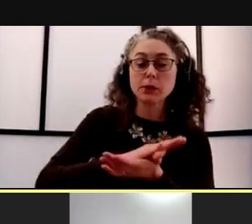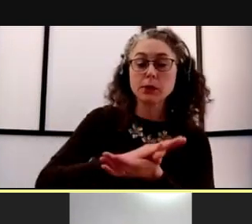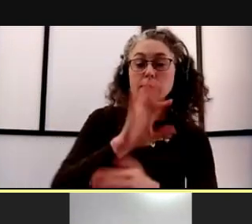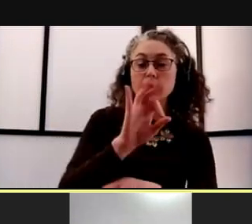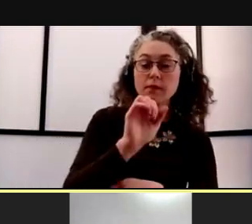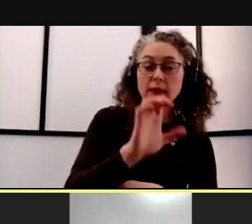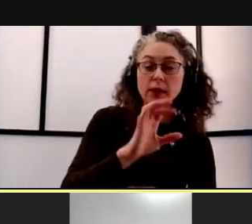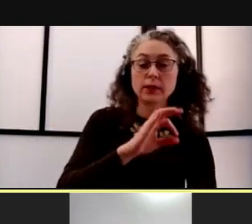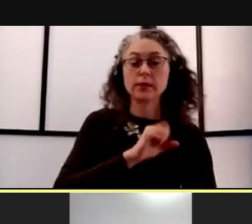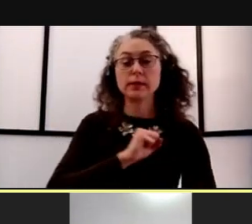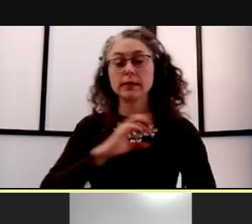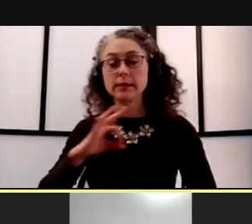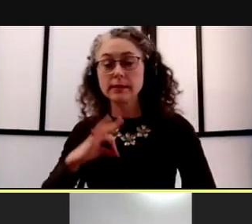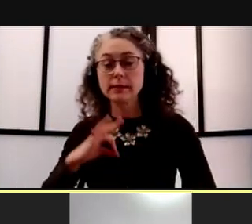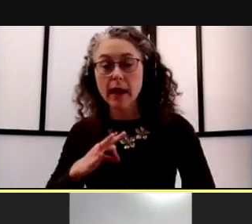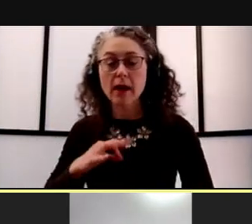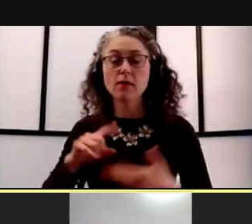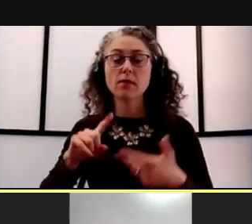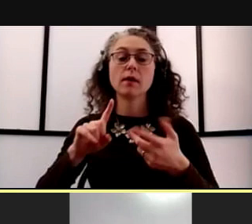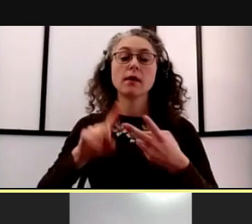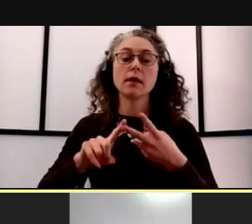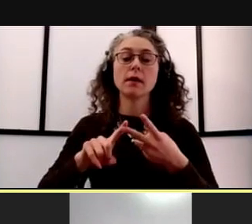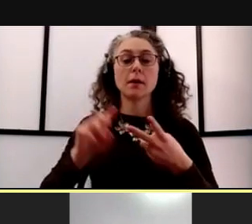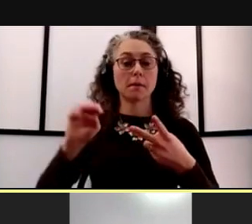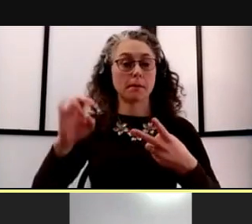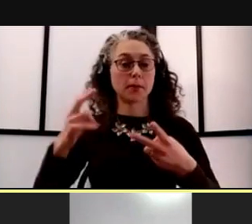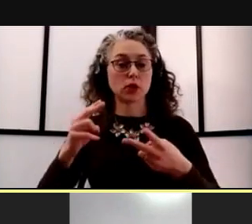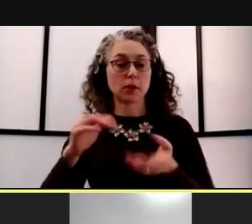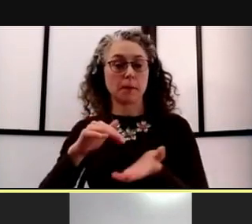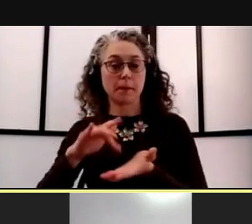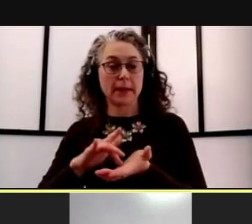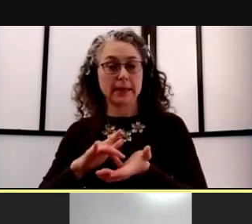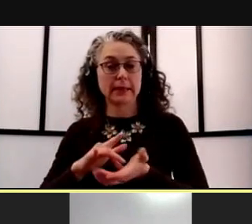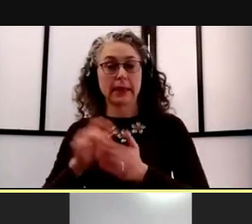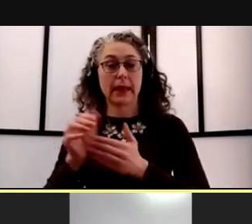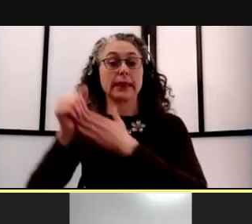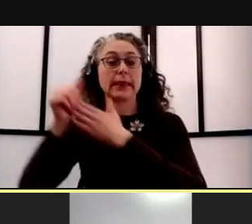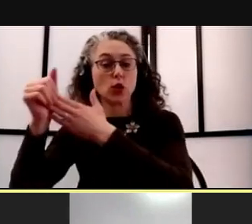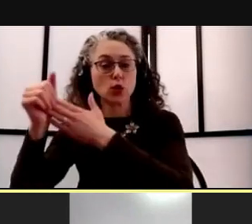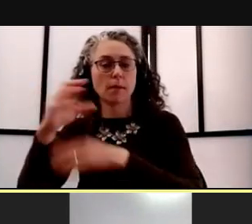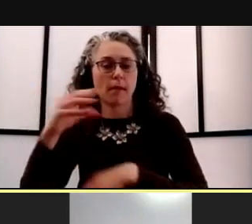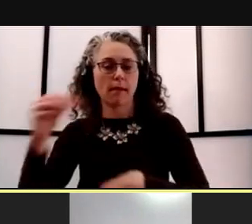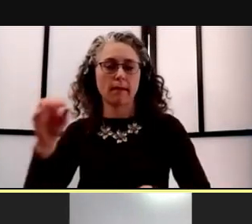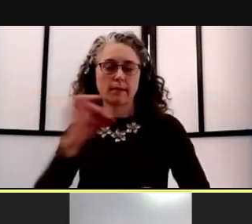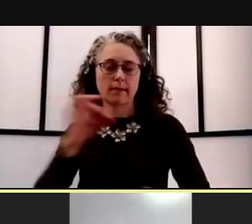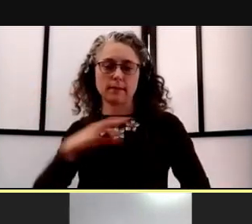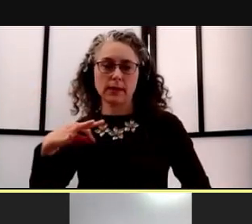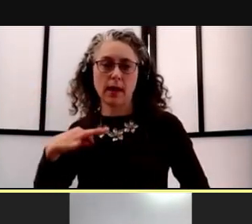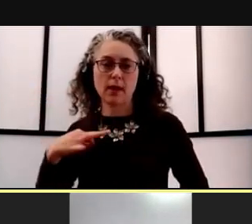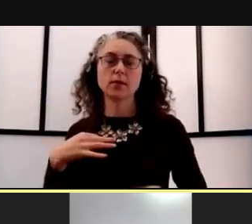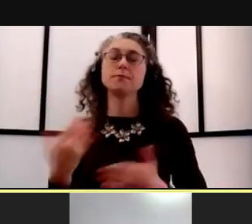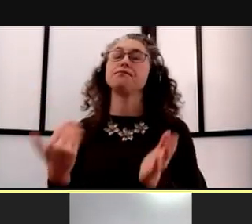as well as Michigan Medicine leadership and staff. So again, I very much want to thank our faculty